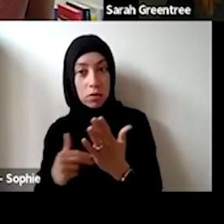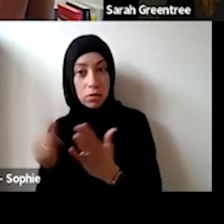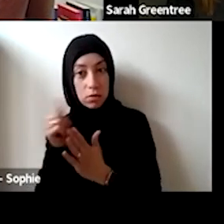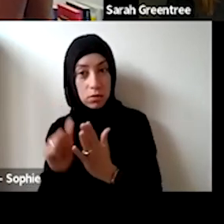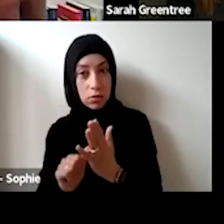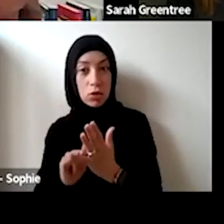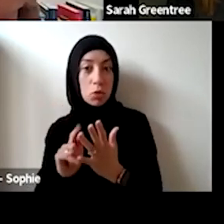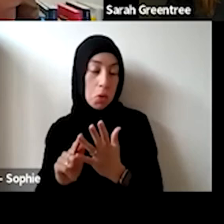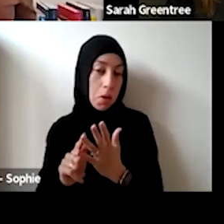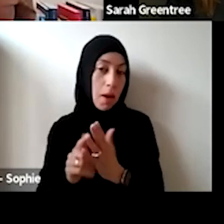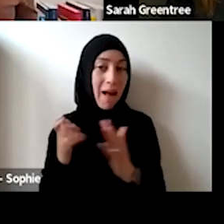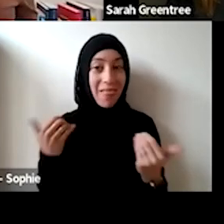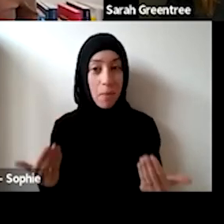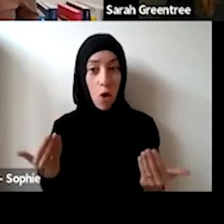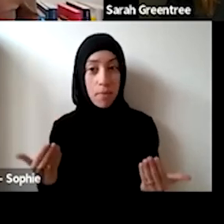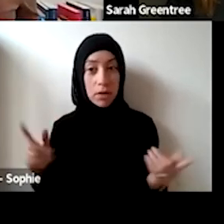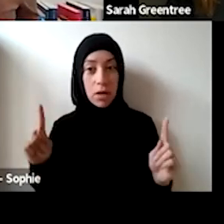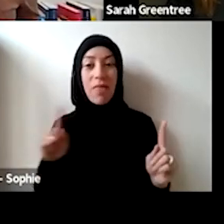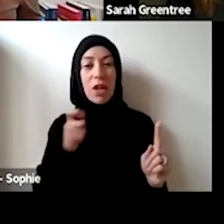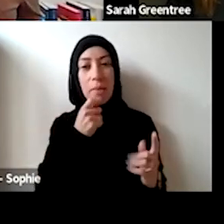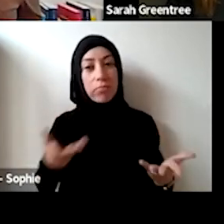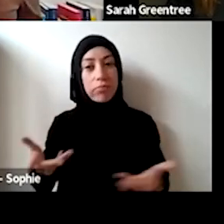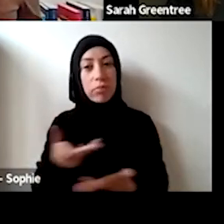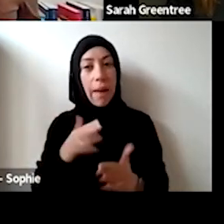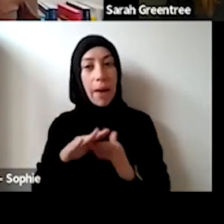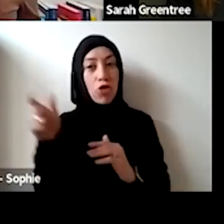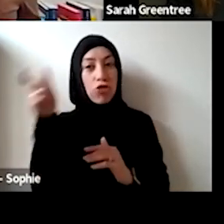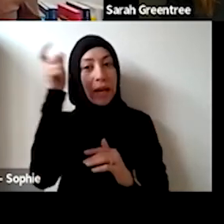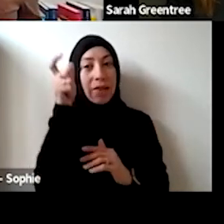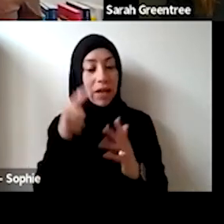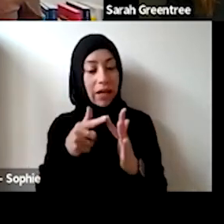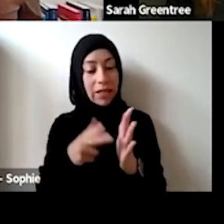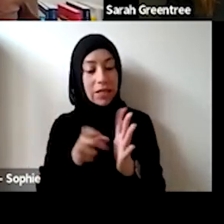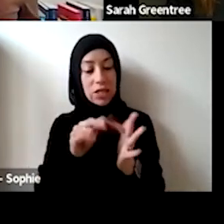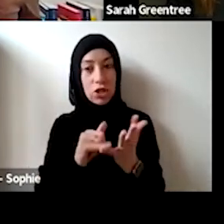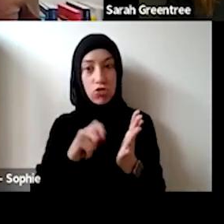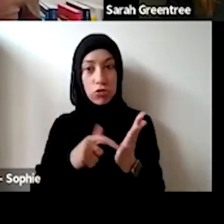I think there are some discussions around creative industries, so there could be potential